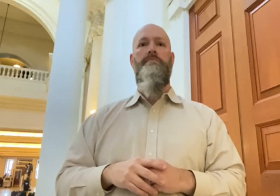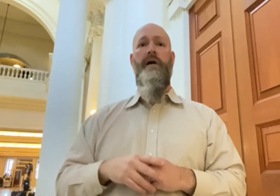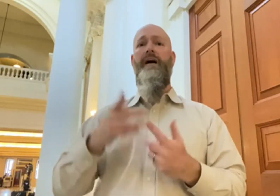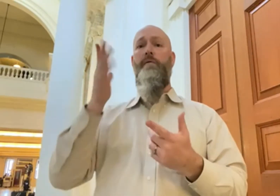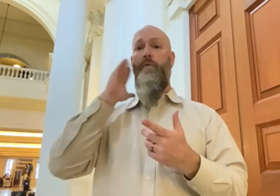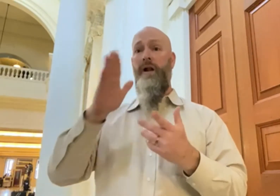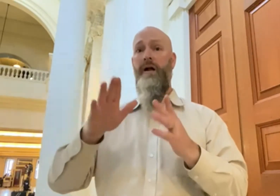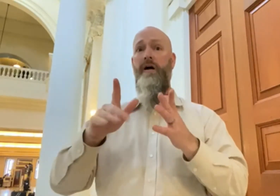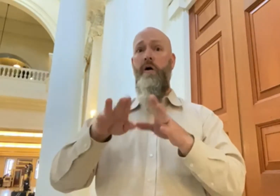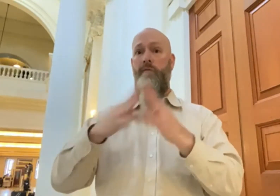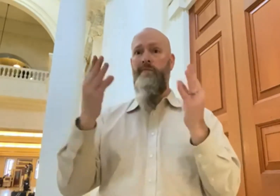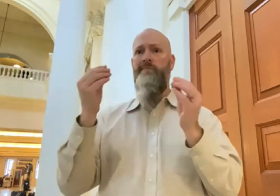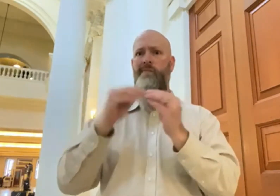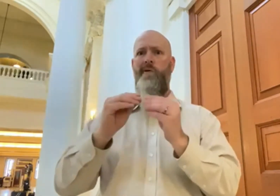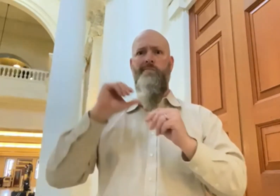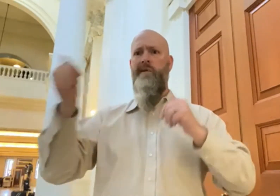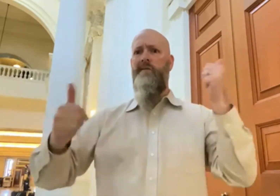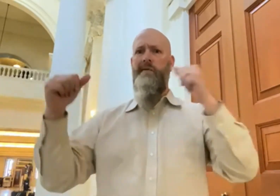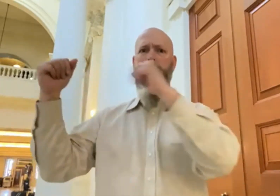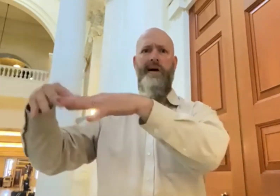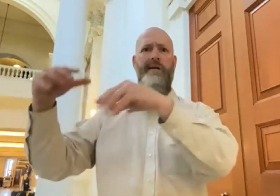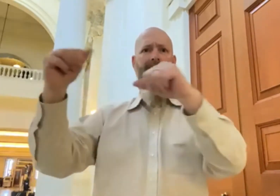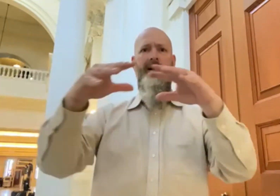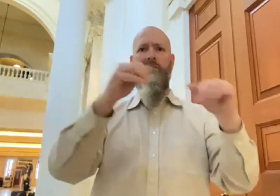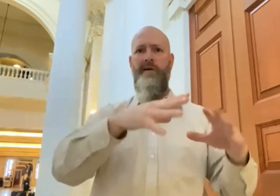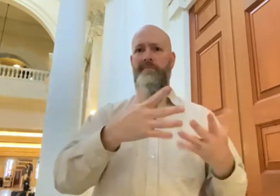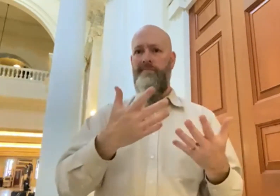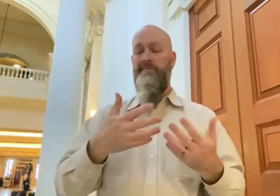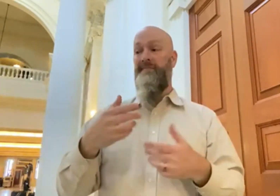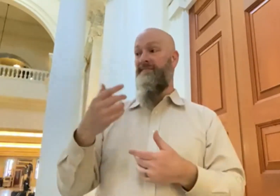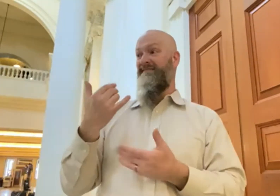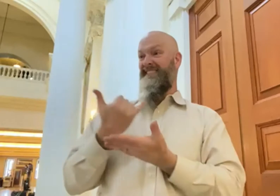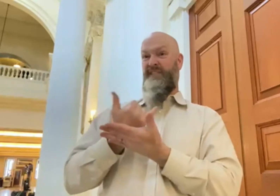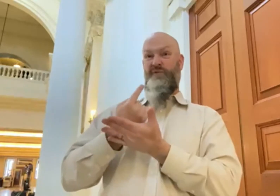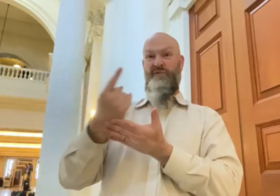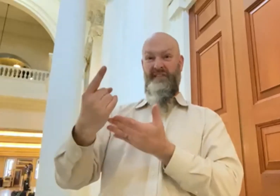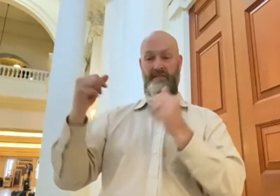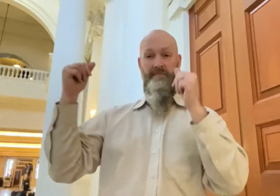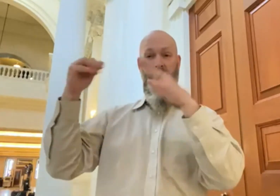New mass vaccination sites are opening across the State of Maryland, including